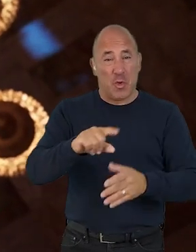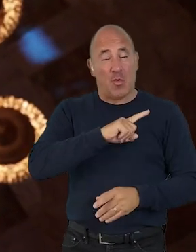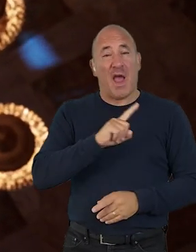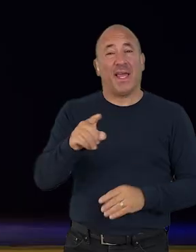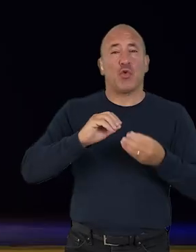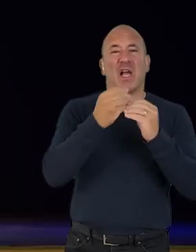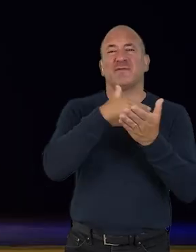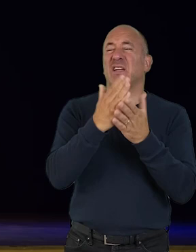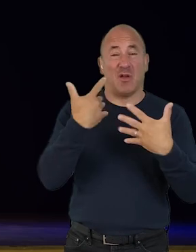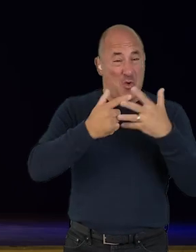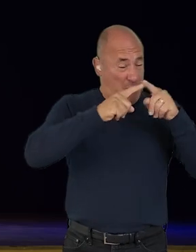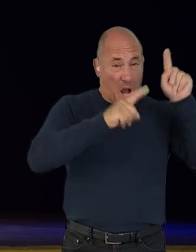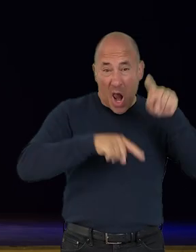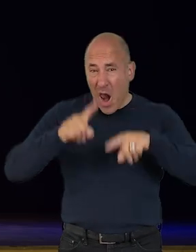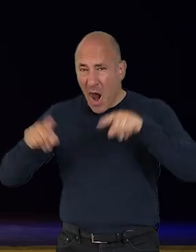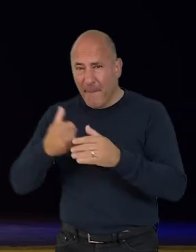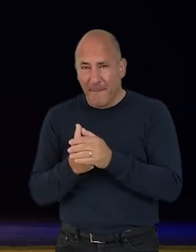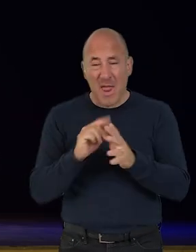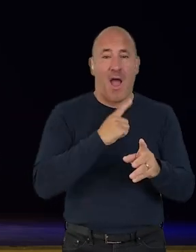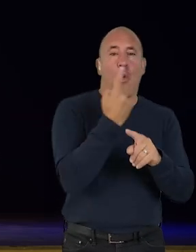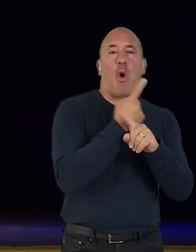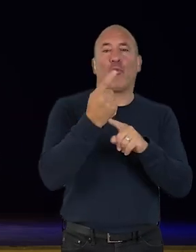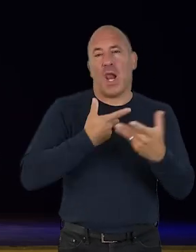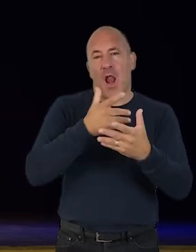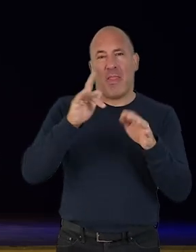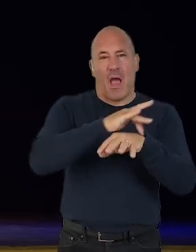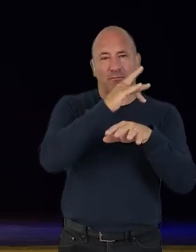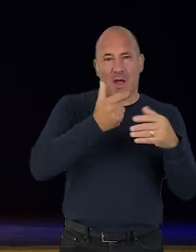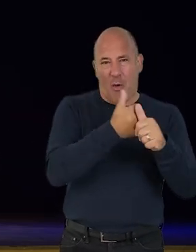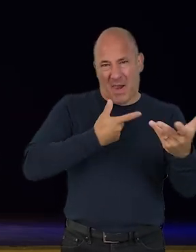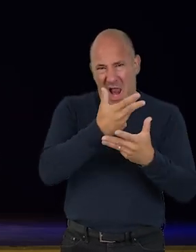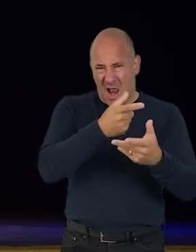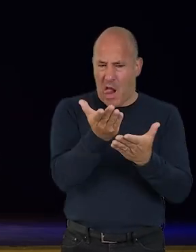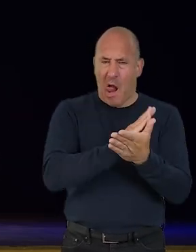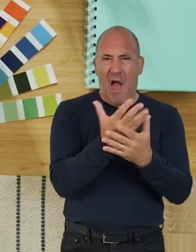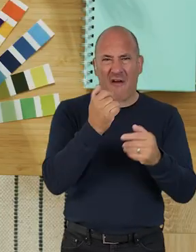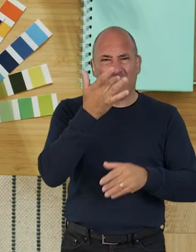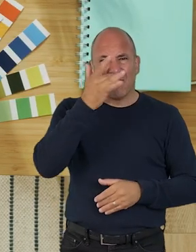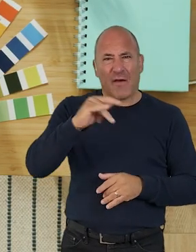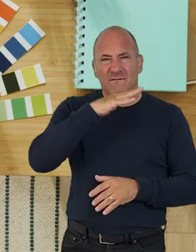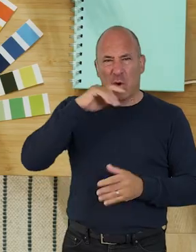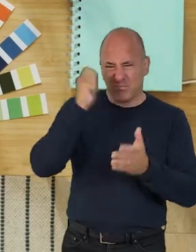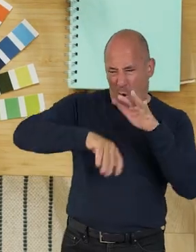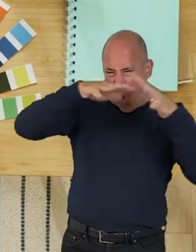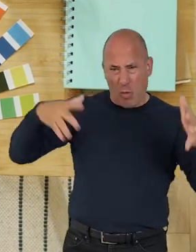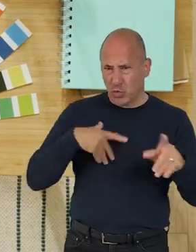one week I'd be chatting to a theatre company are unsure what to do with the tone of fake fruit they'd bought for a show, and the next chatting to a UX designer